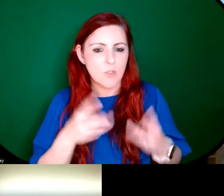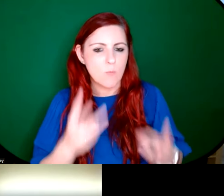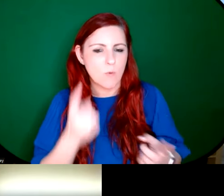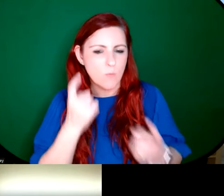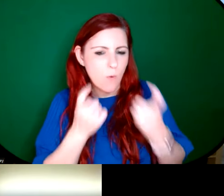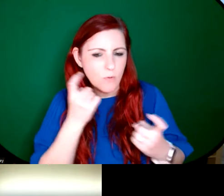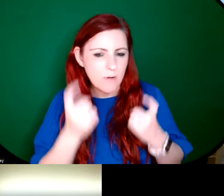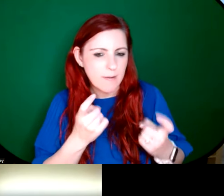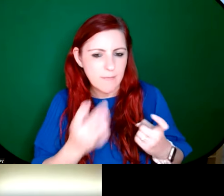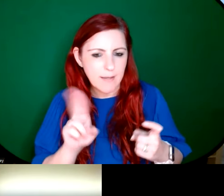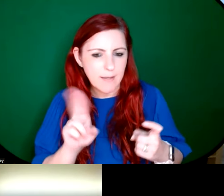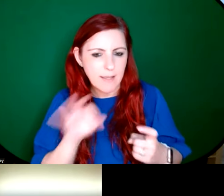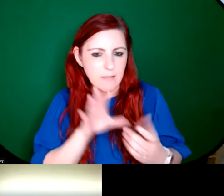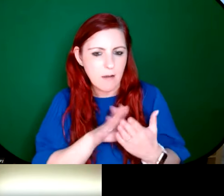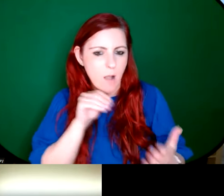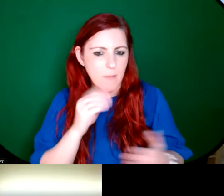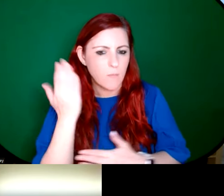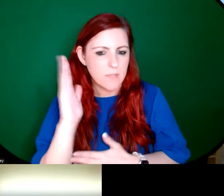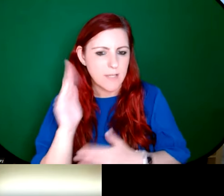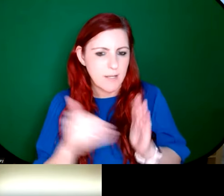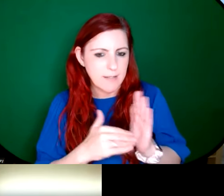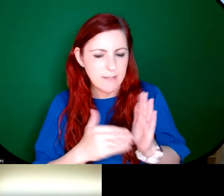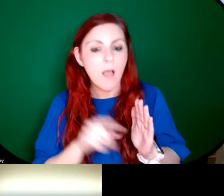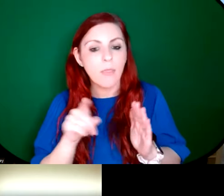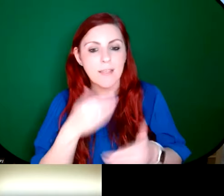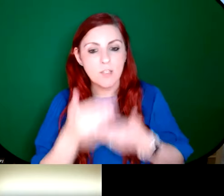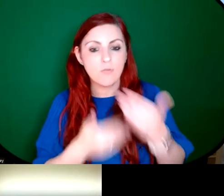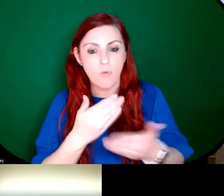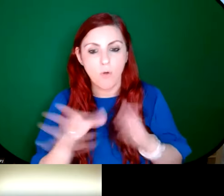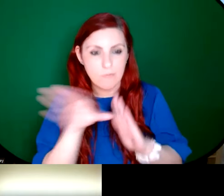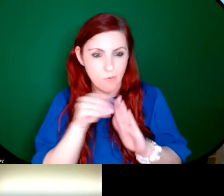to get a copy of the presentation. This talk is recorded, we will be putting it